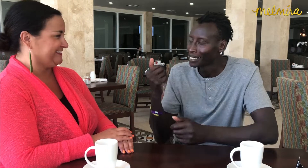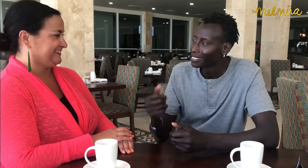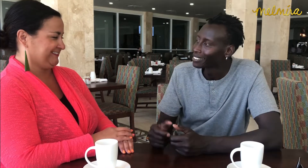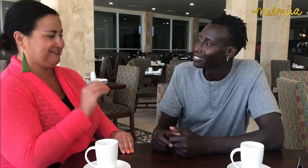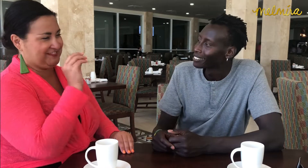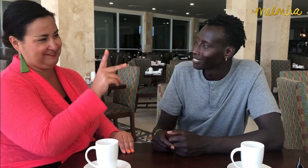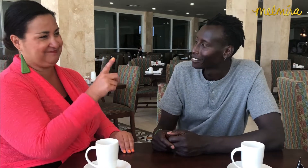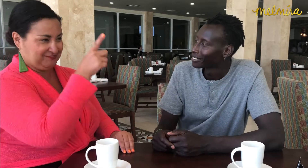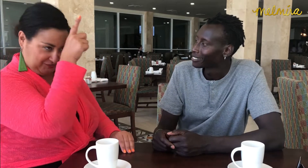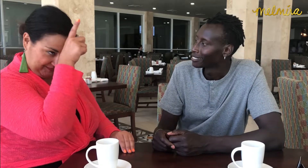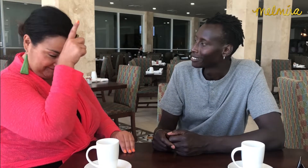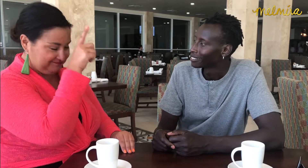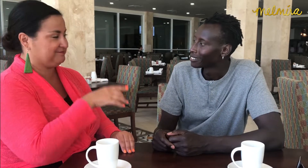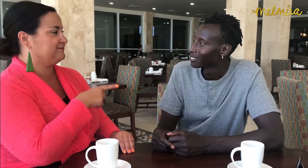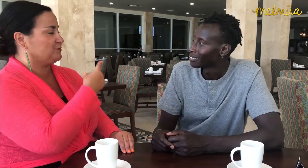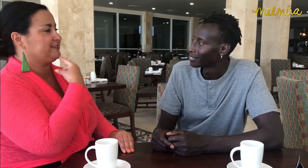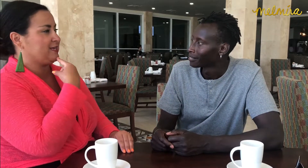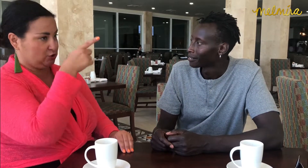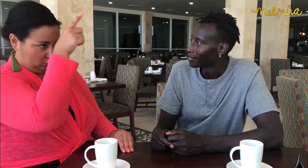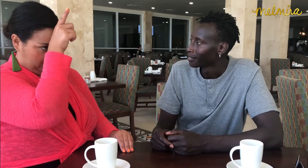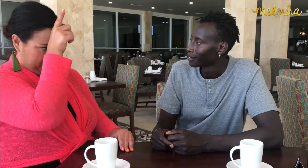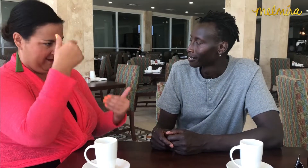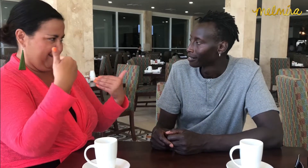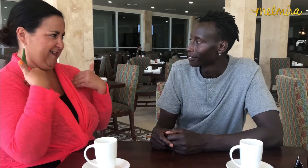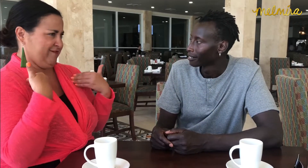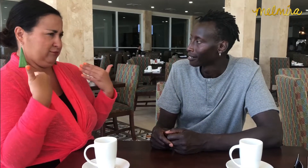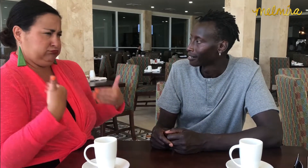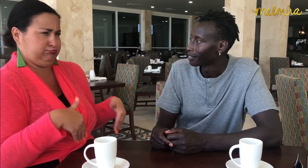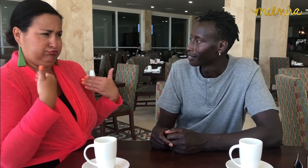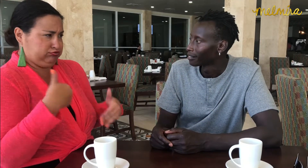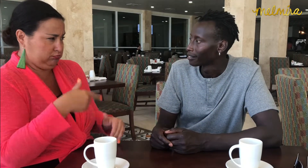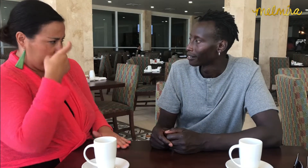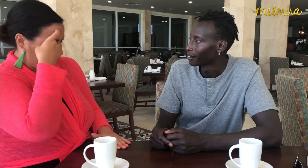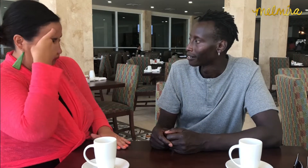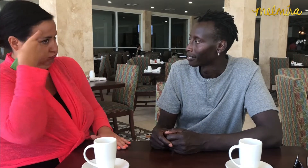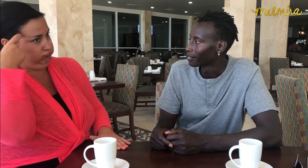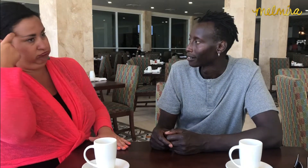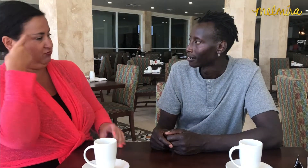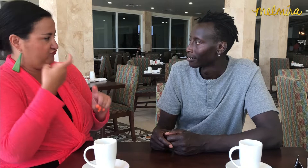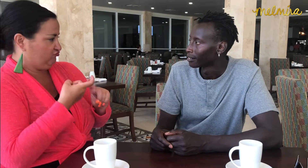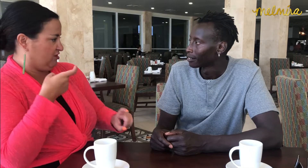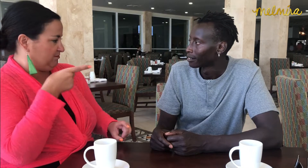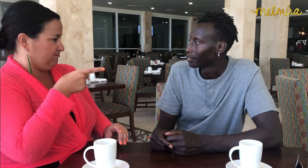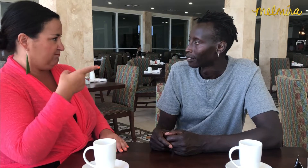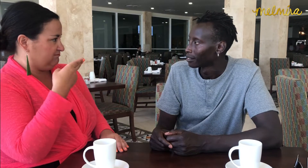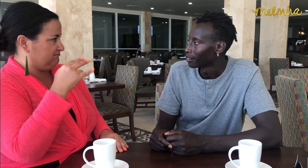You mention Germany's deep scars from